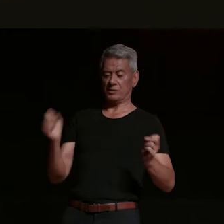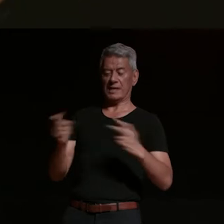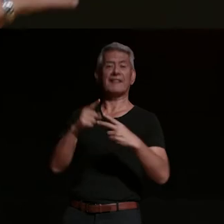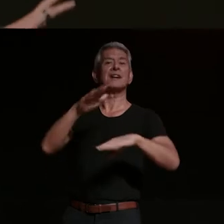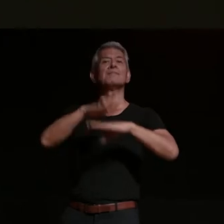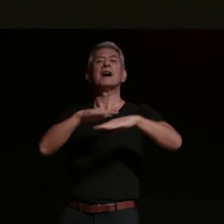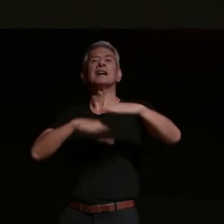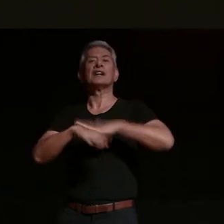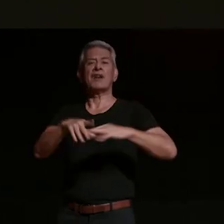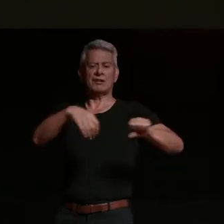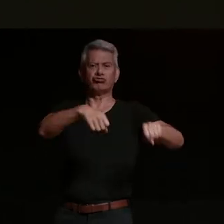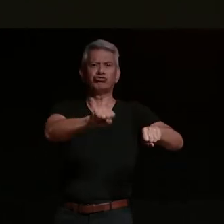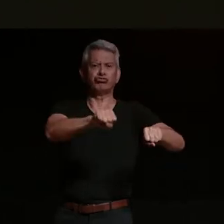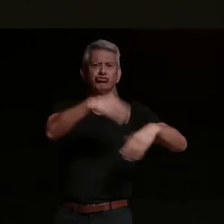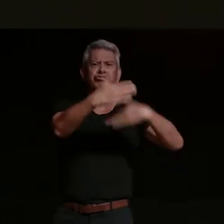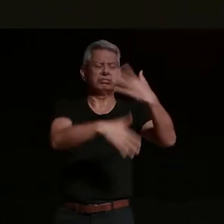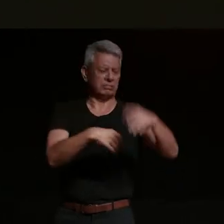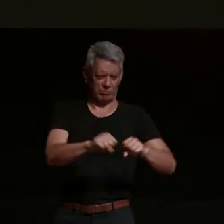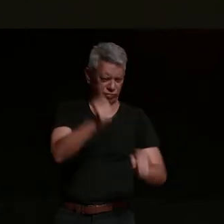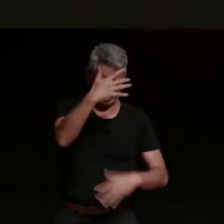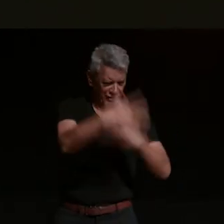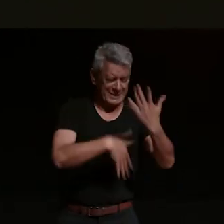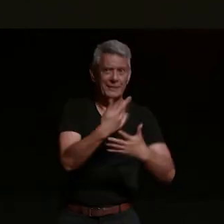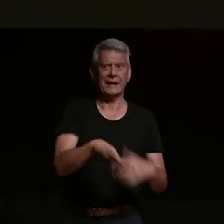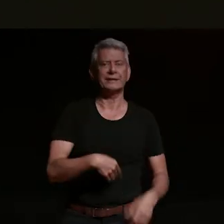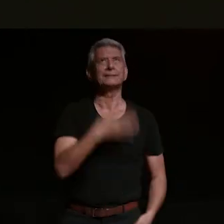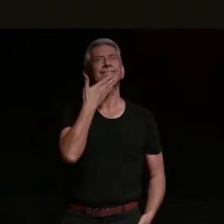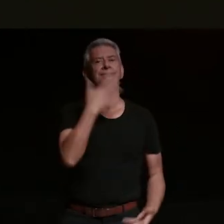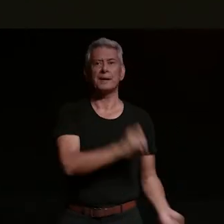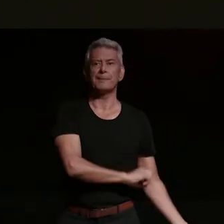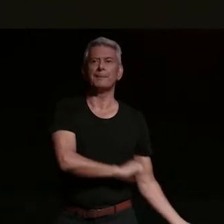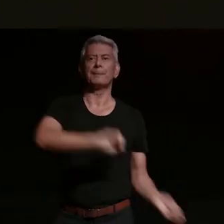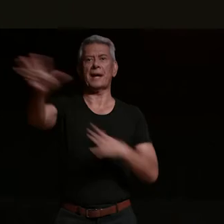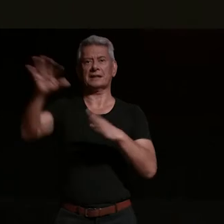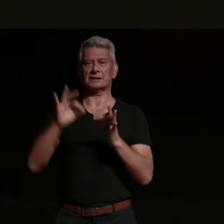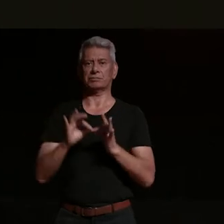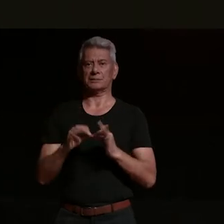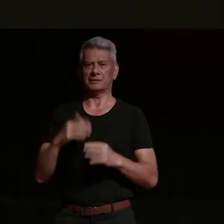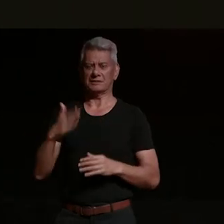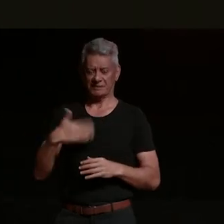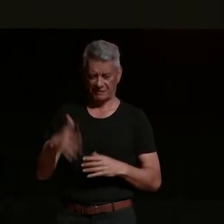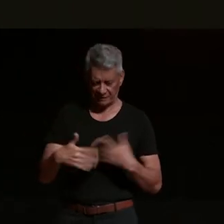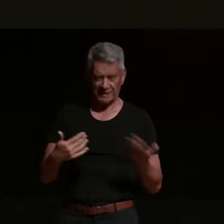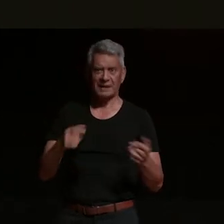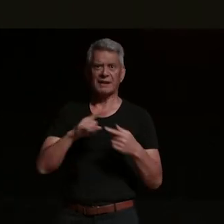a whole nother story where i broke my knee and doing a lap dance and did a patella went sideways